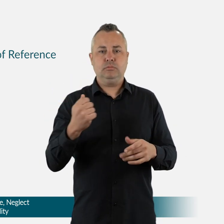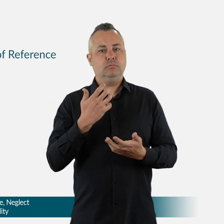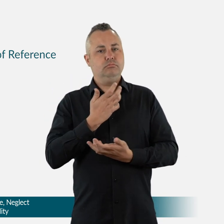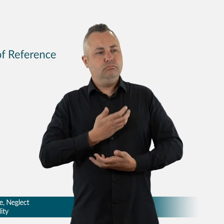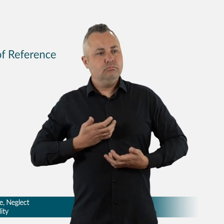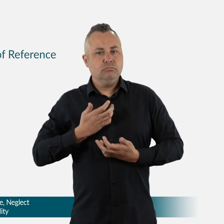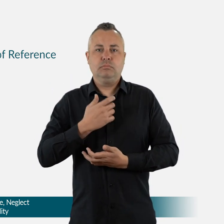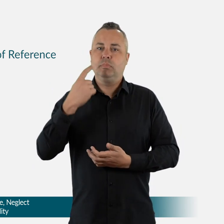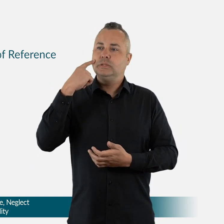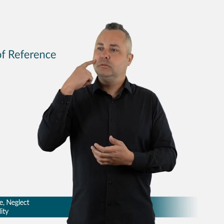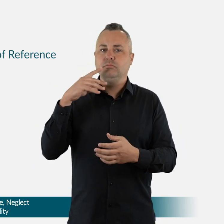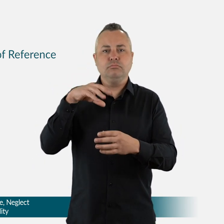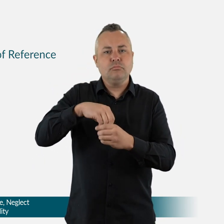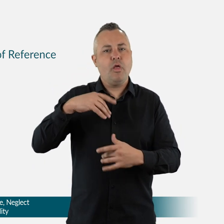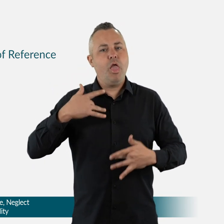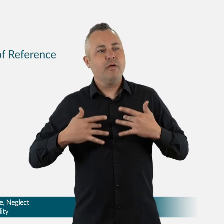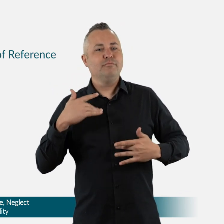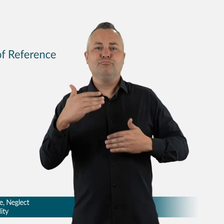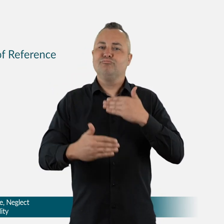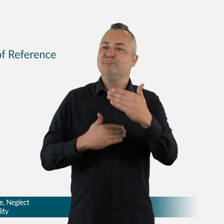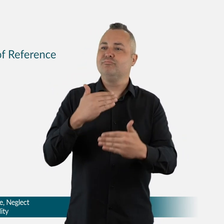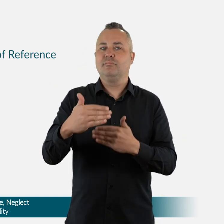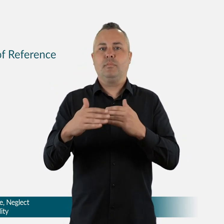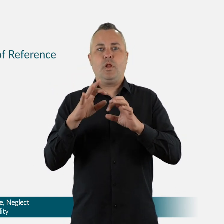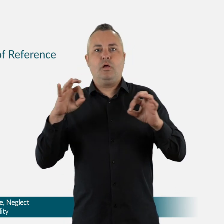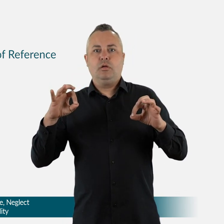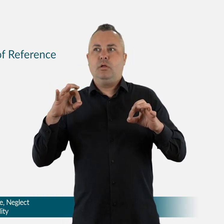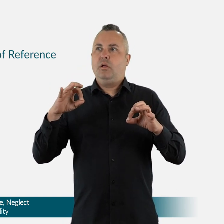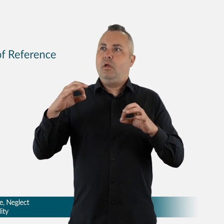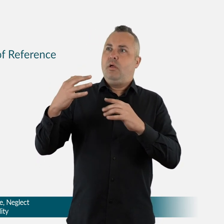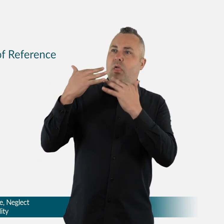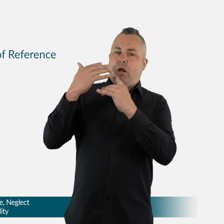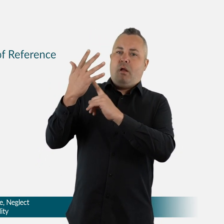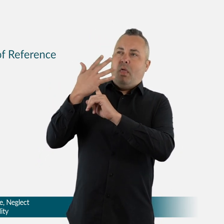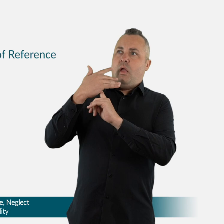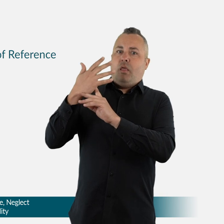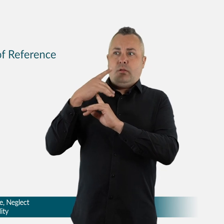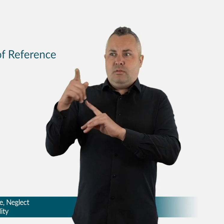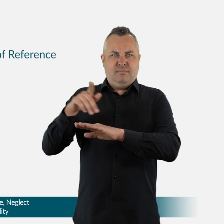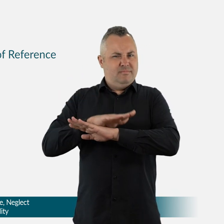Recent inquiries and reports have shown that people with disability